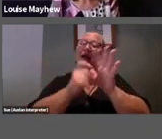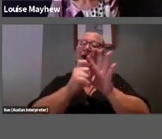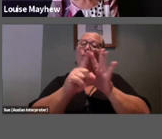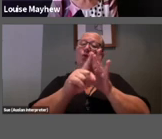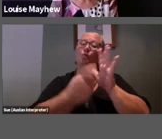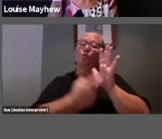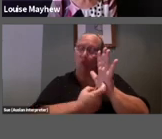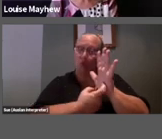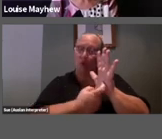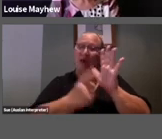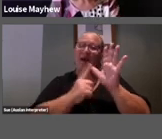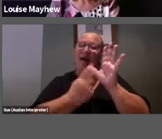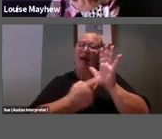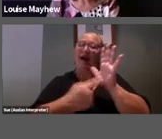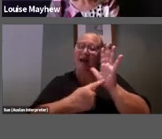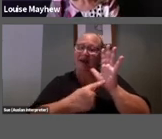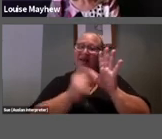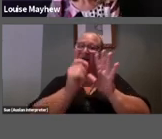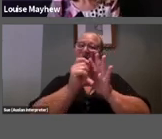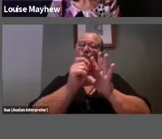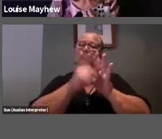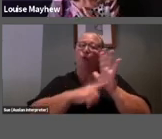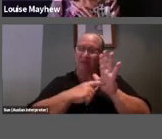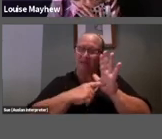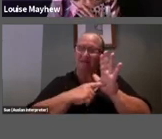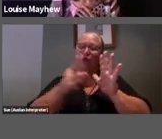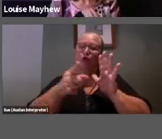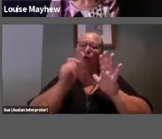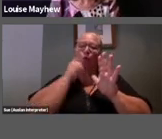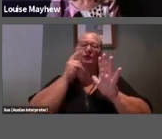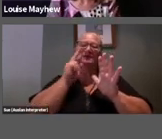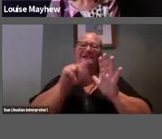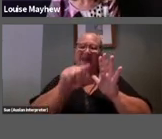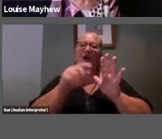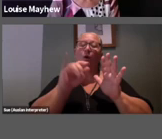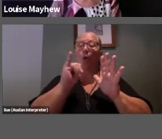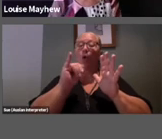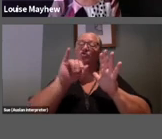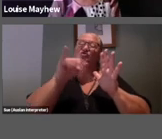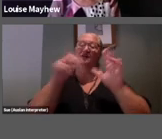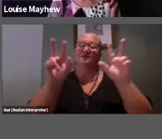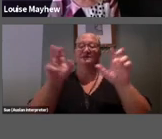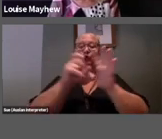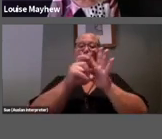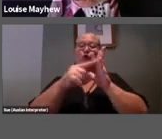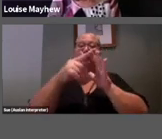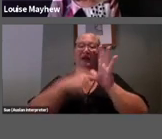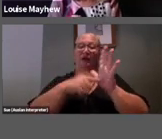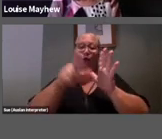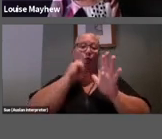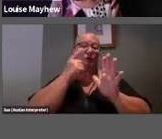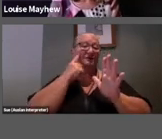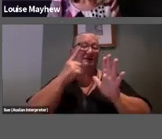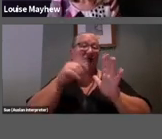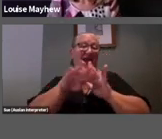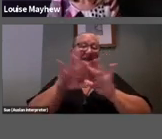you will see that there a set of instructions made for us right here in